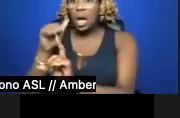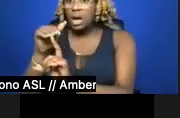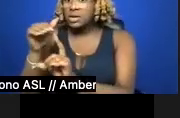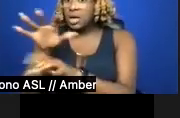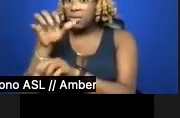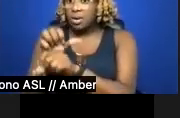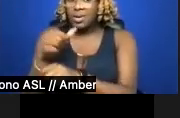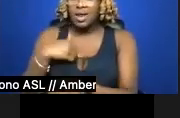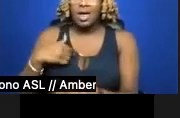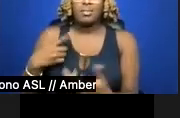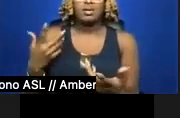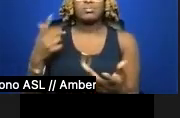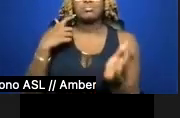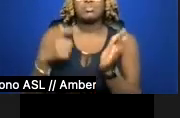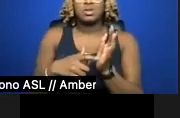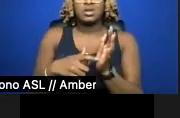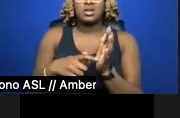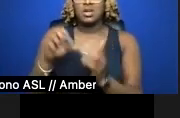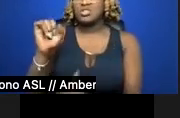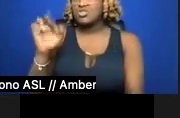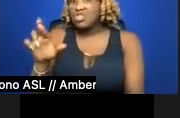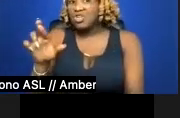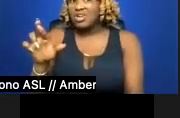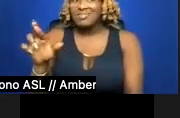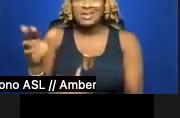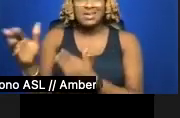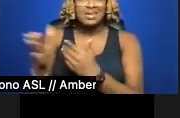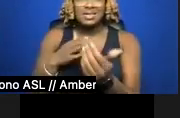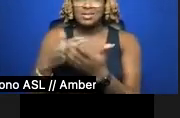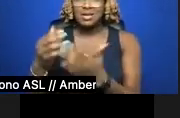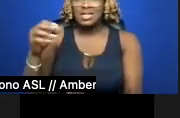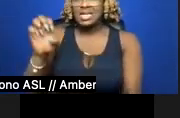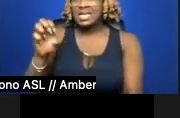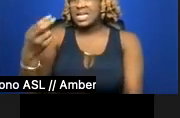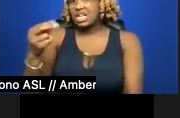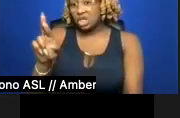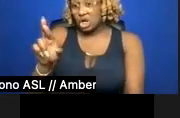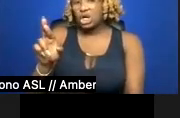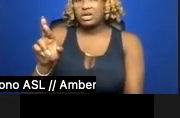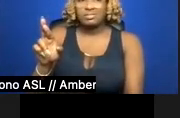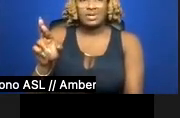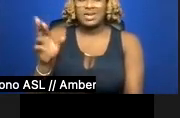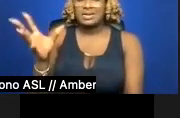as sir despite the EHR. It's fine. Preferred implies